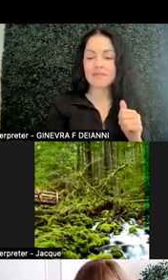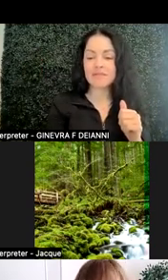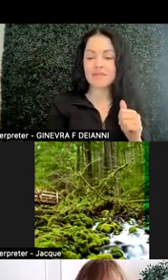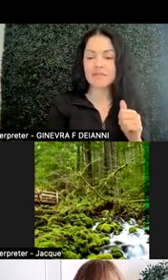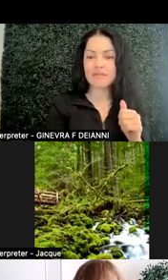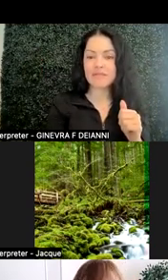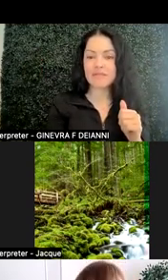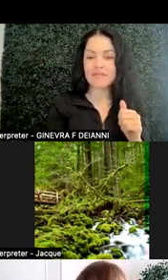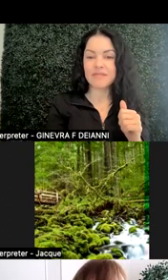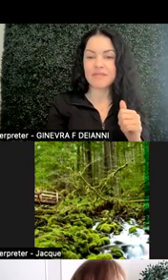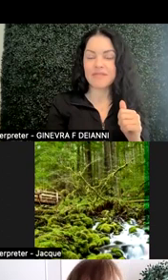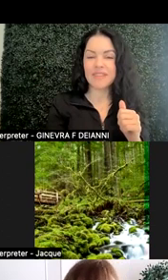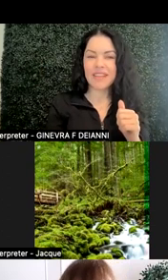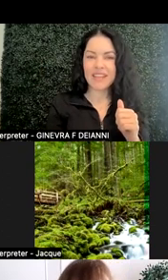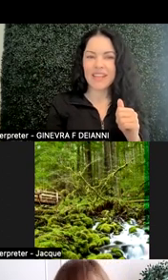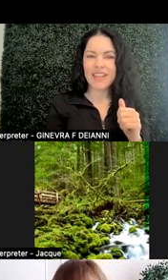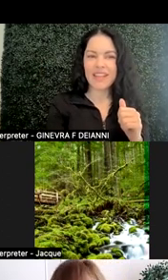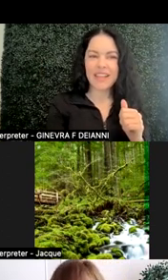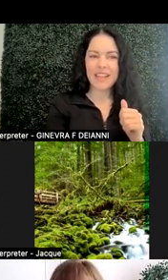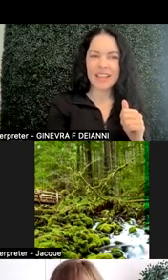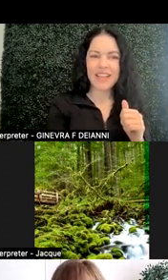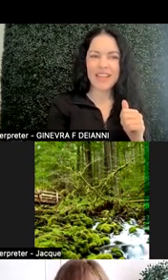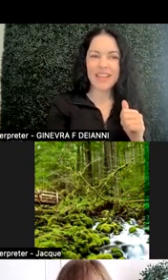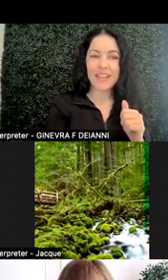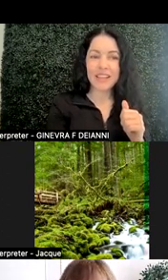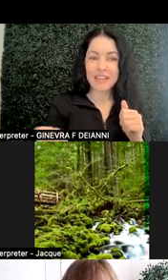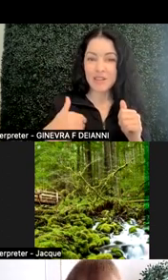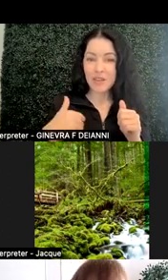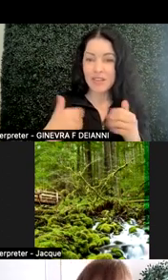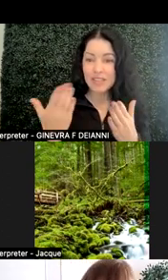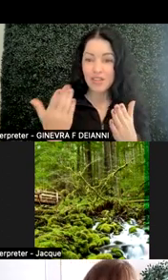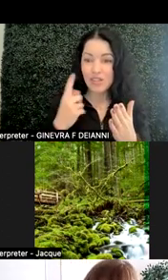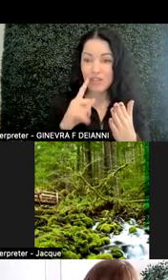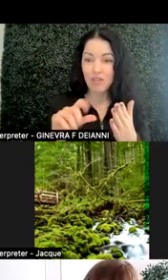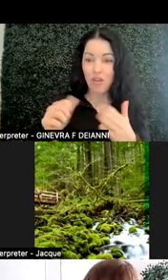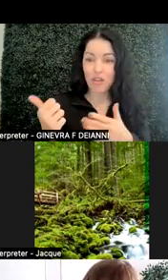Natalya, you're in math. Do you have a suggestion for alternative methods of assessment in math?